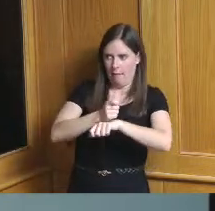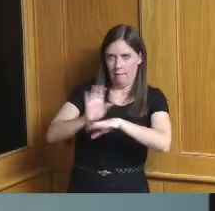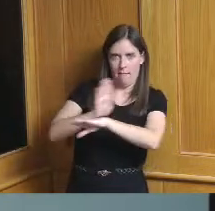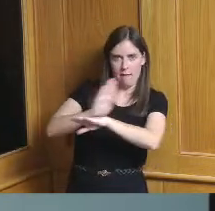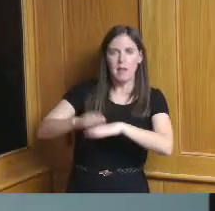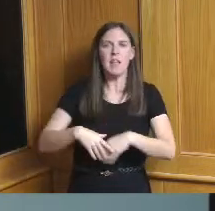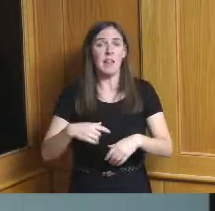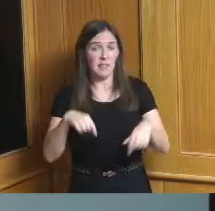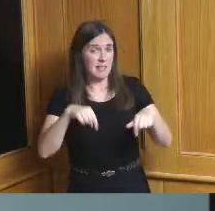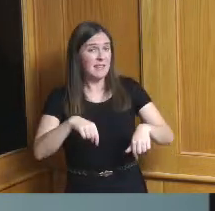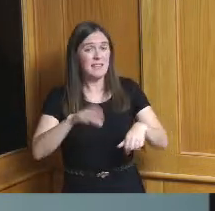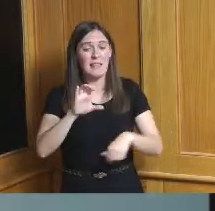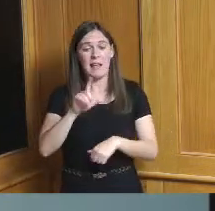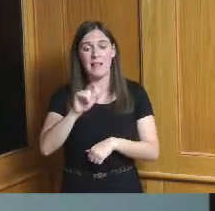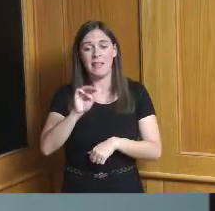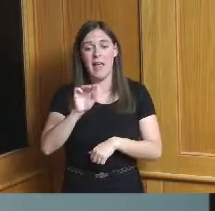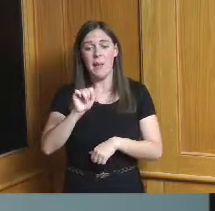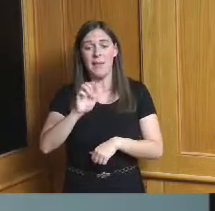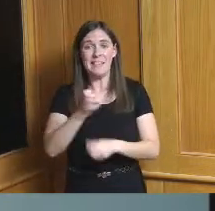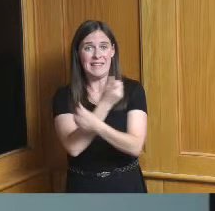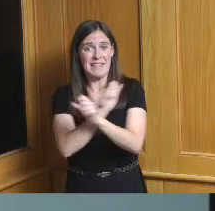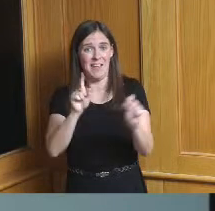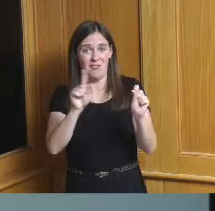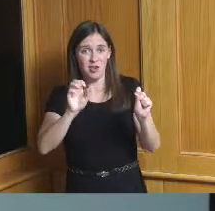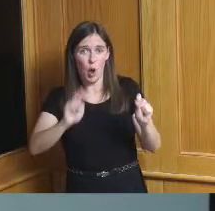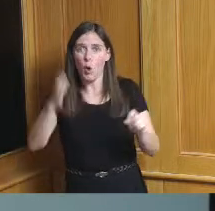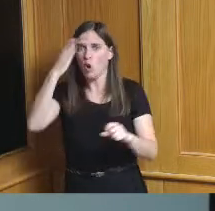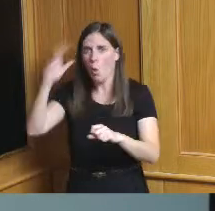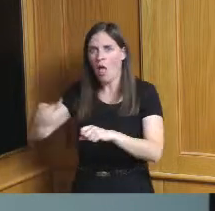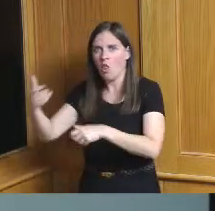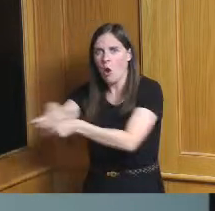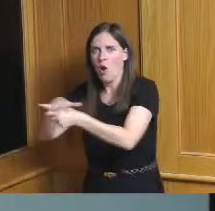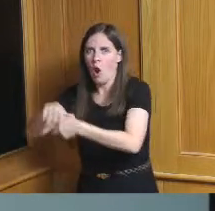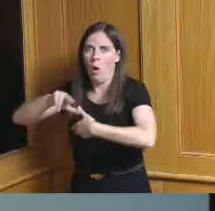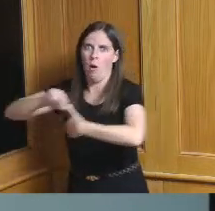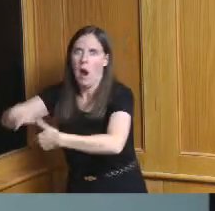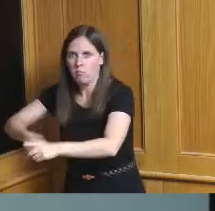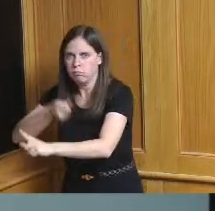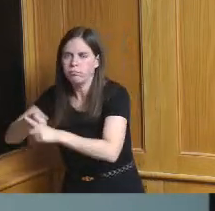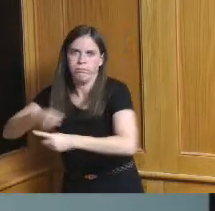safe zone which is maybe a new thing on the list we don't have the same kind of climate